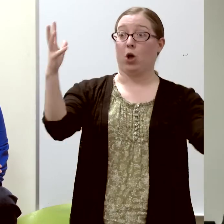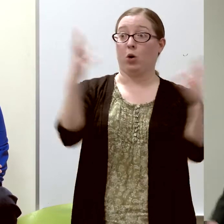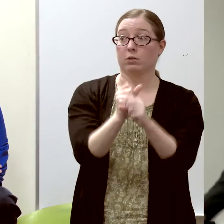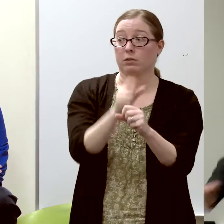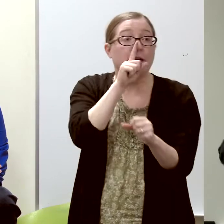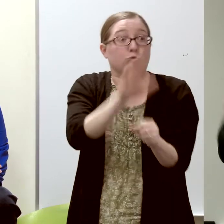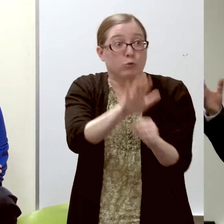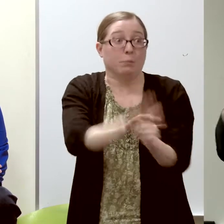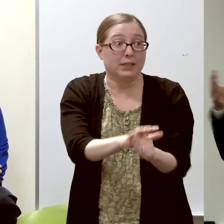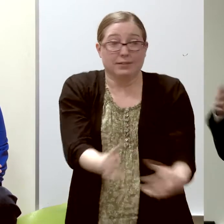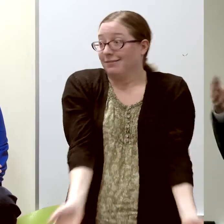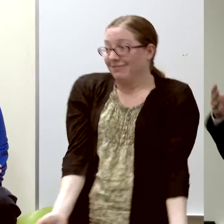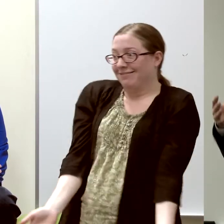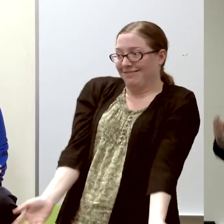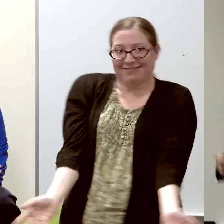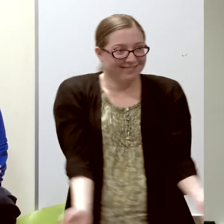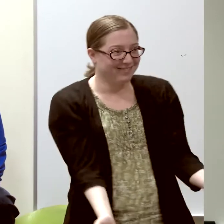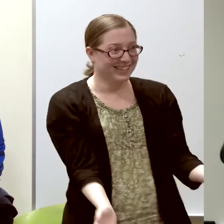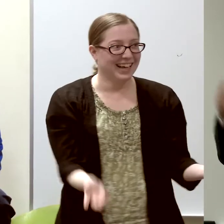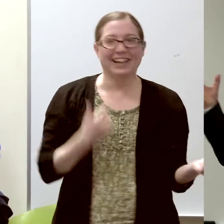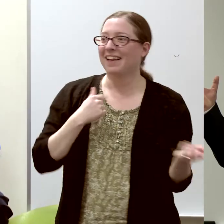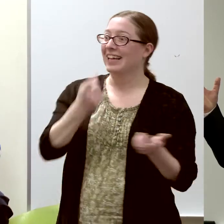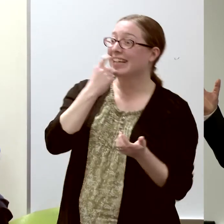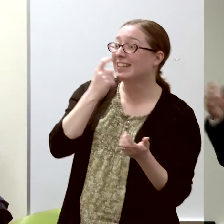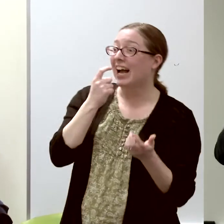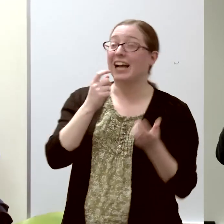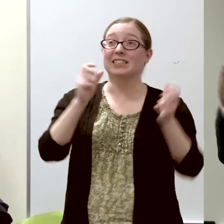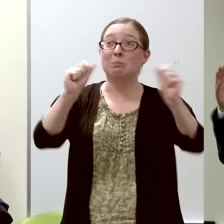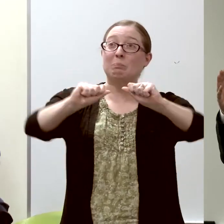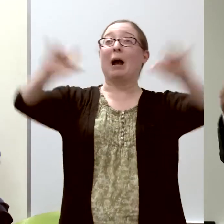really exploded, like, glass flying everywhere--